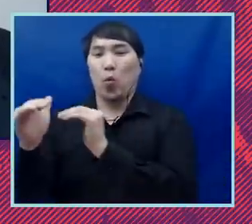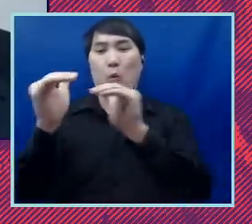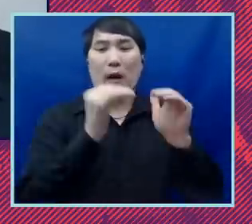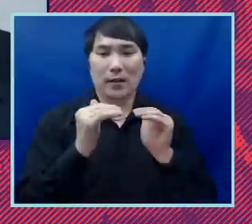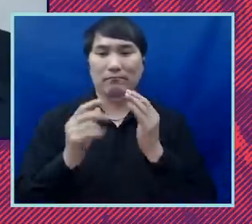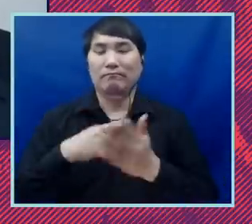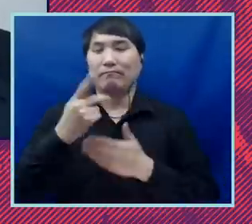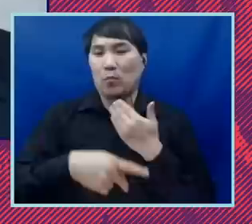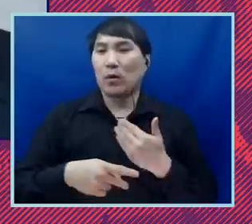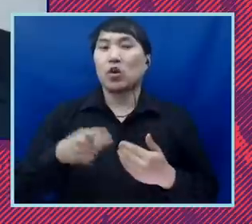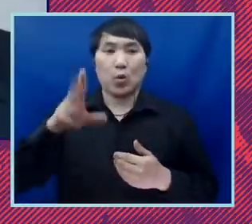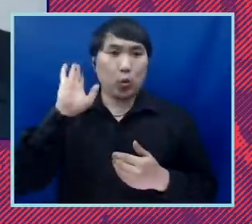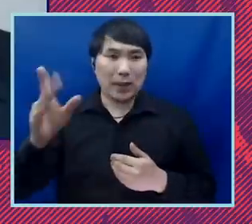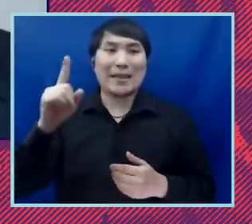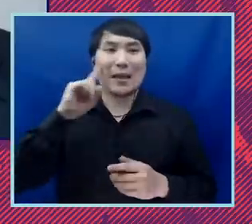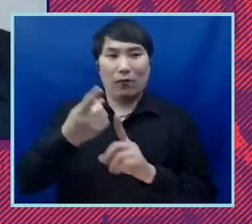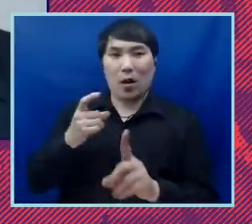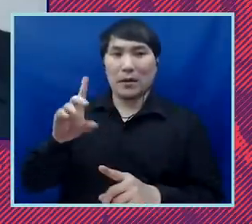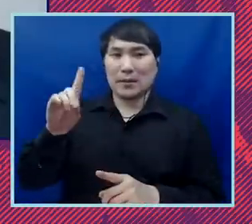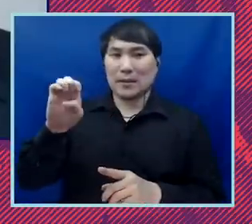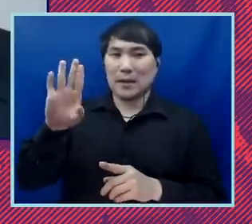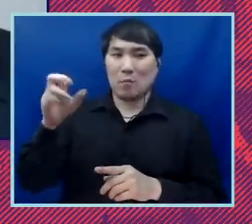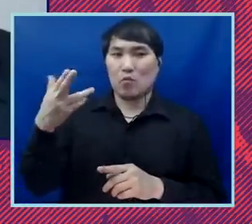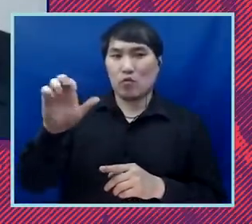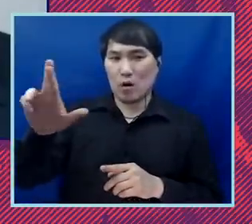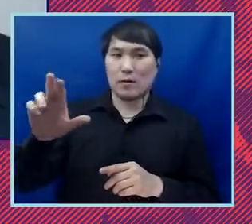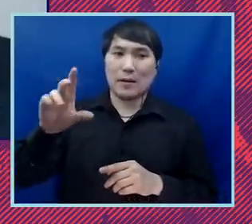Deborah Archer, my colleagues, Reneke and Rakim, and they will delve into the details of what